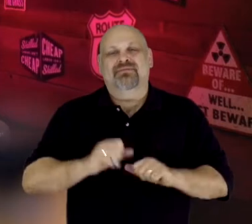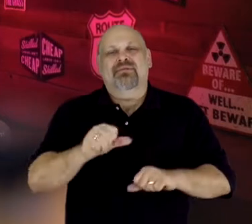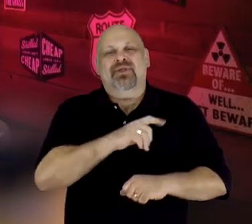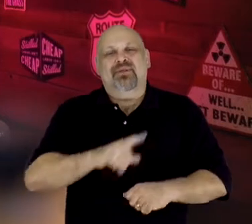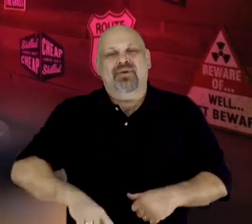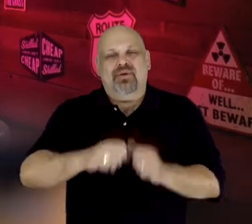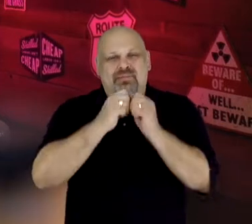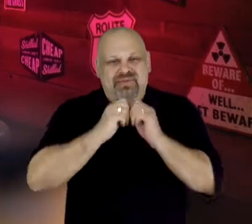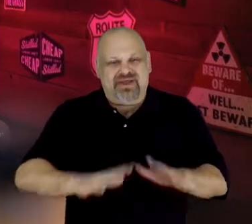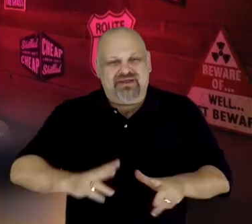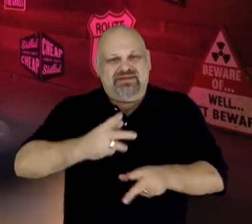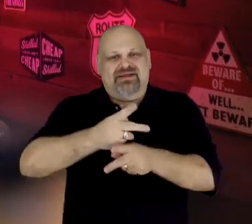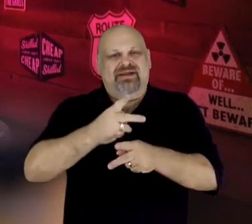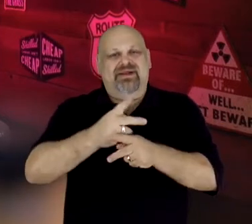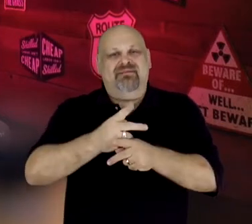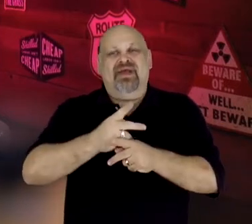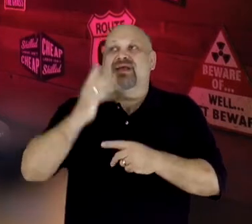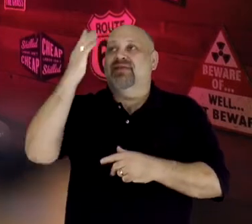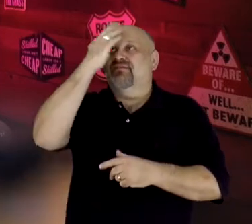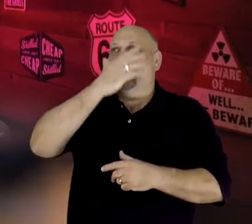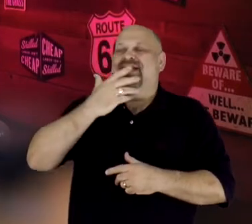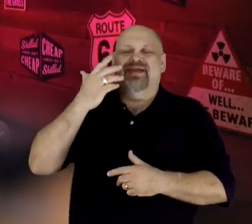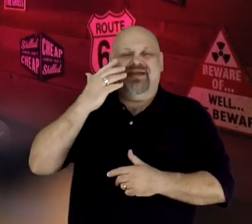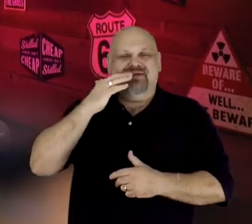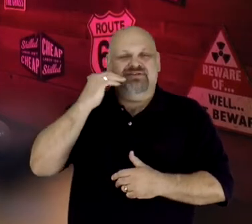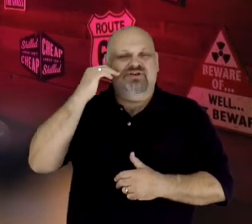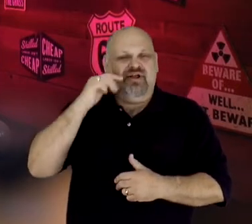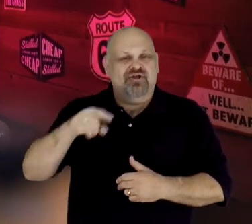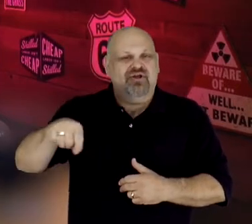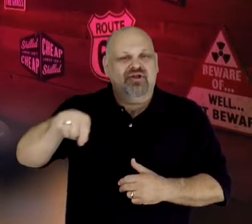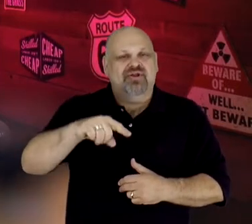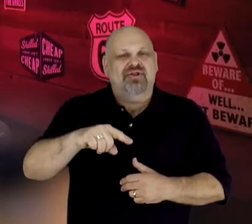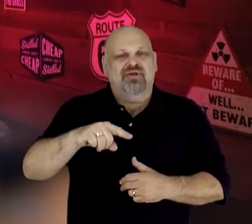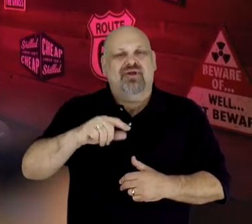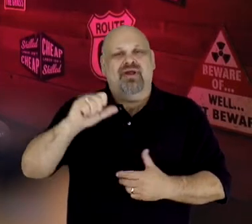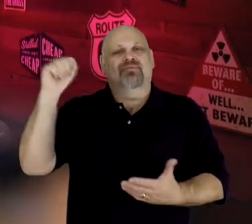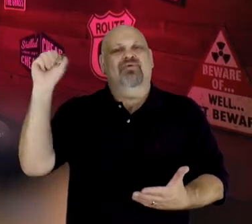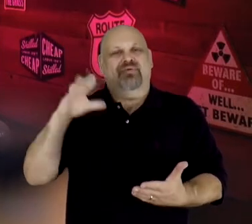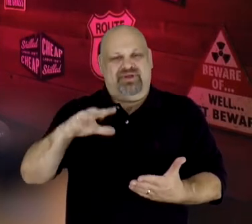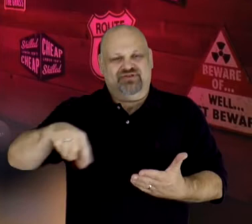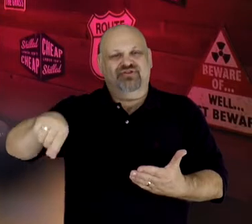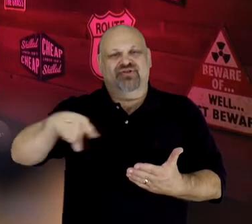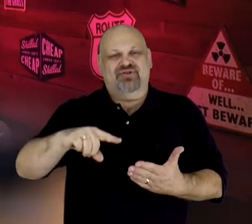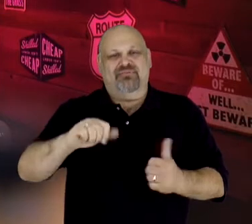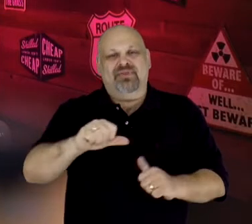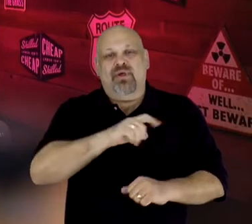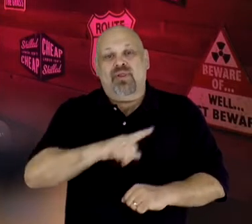bless you and keep you, and make H is face to shine upon you, and be gracious to you. May the Lord look